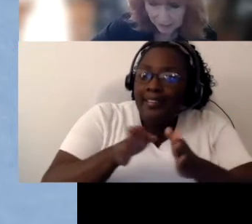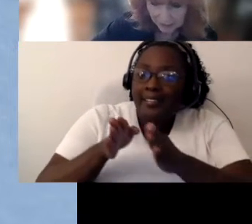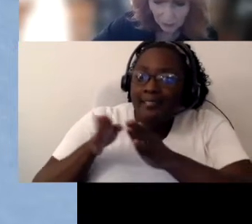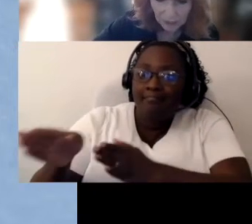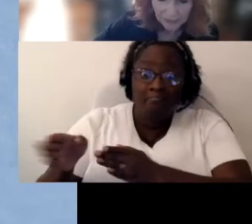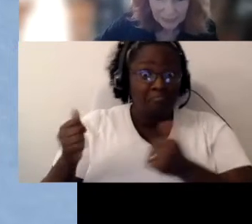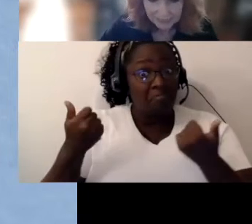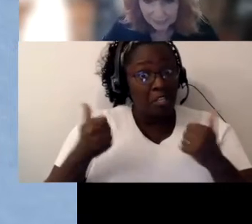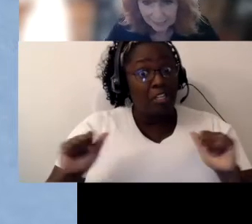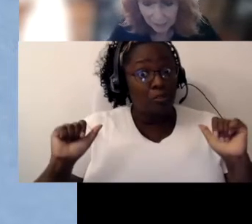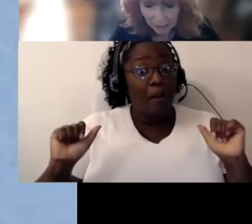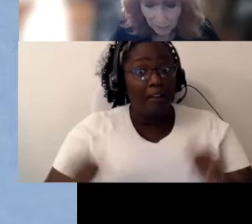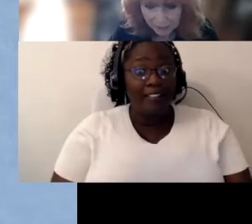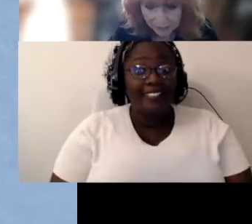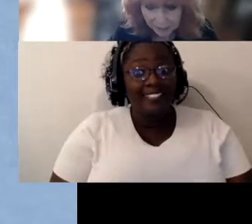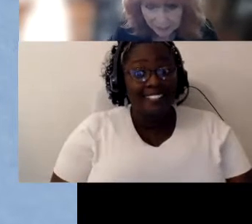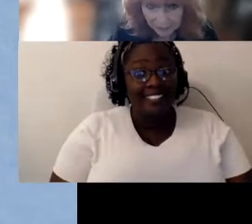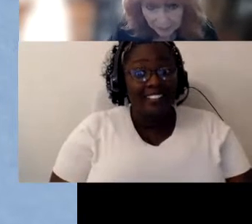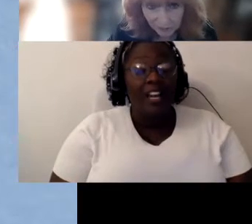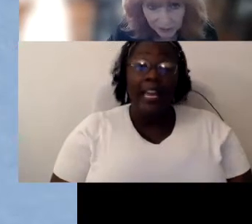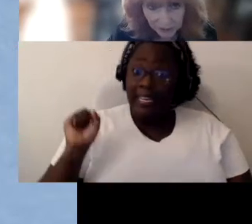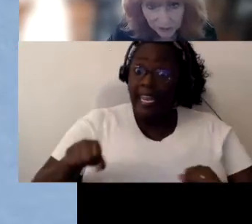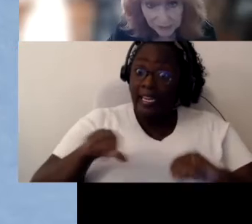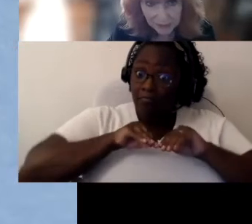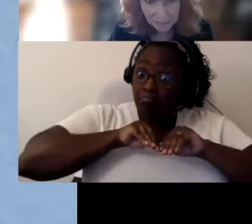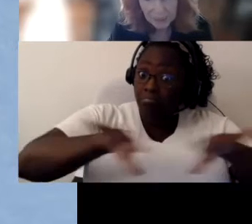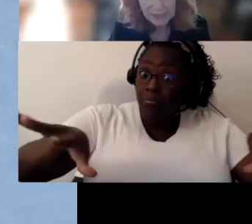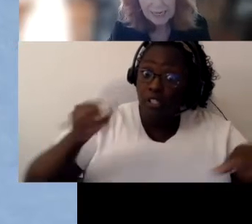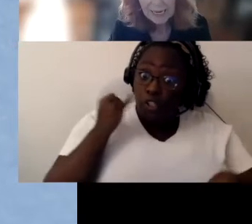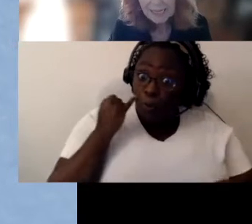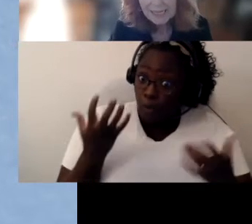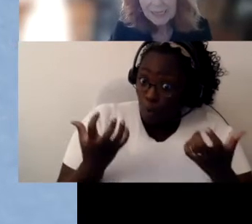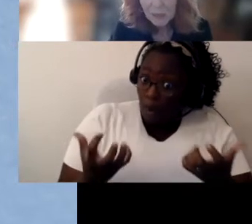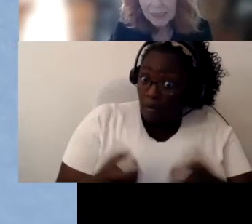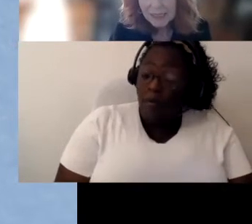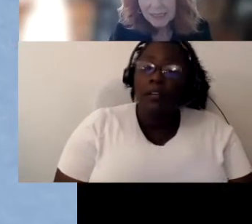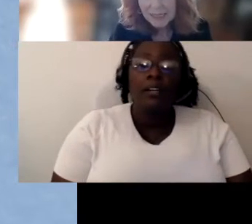So again we can send that out if you're interested. This is what he said.